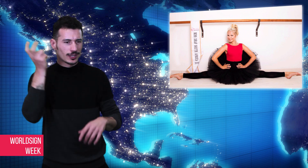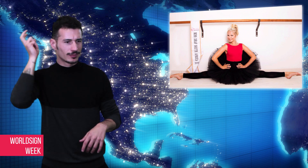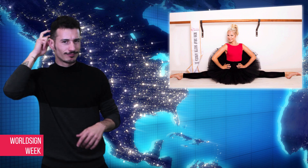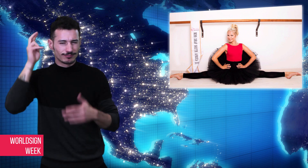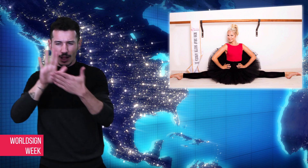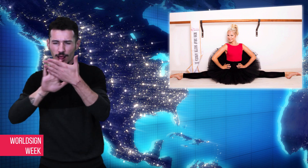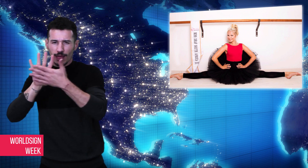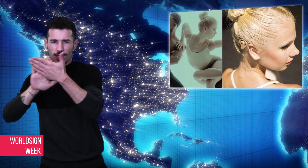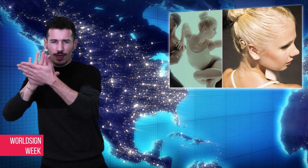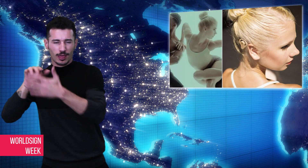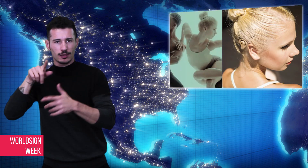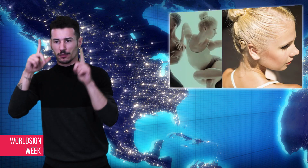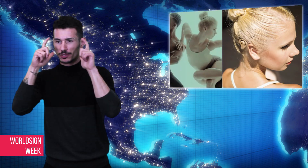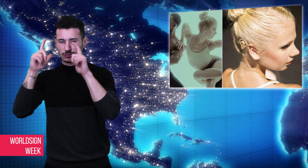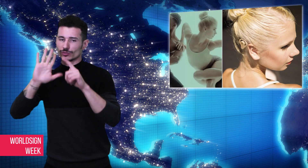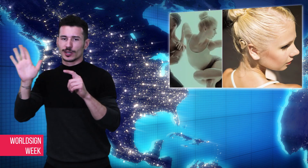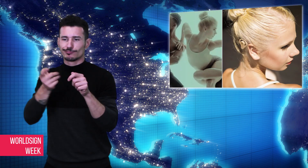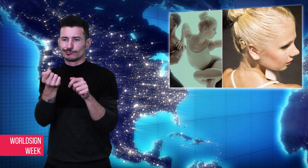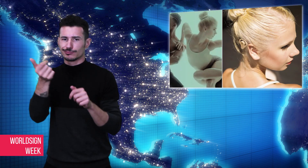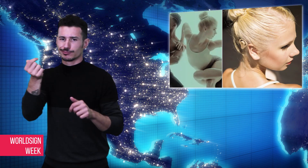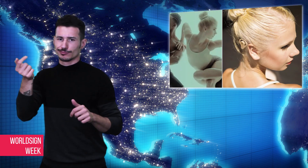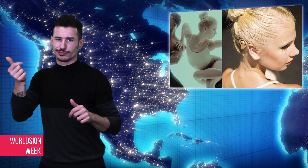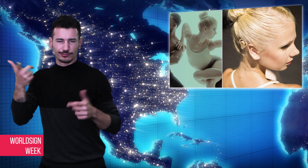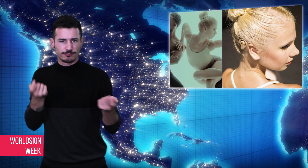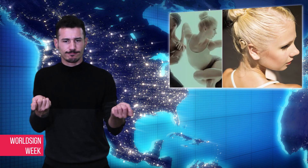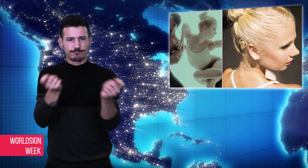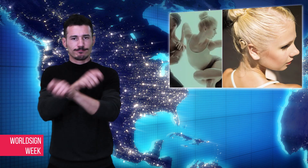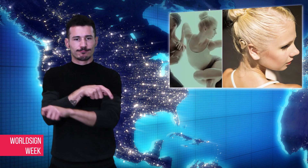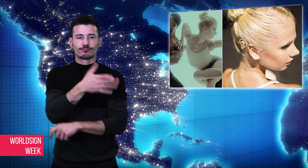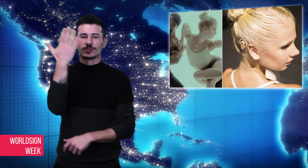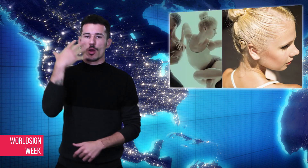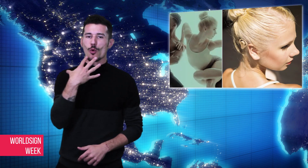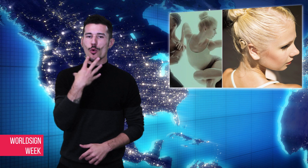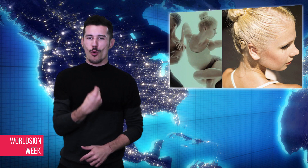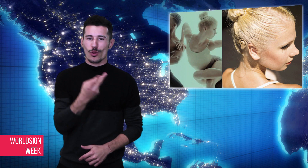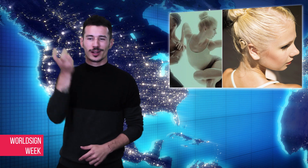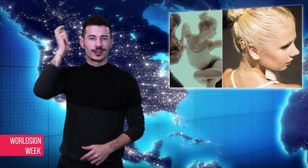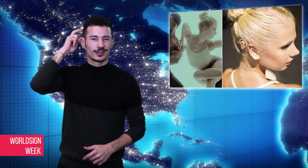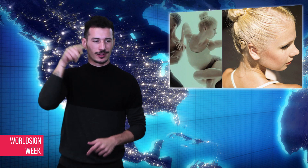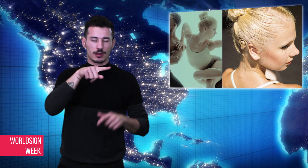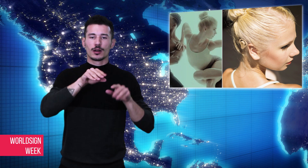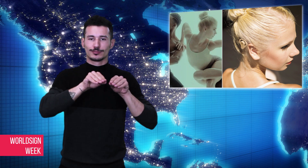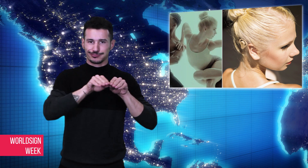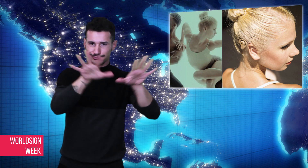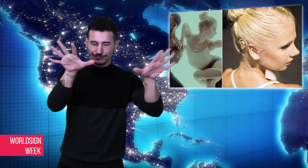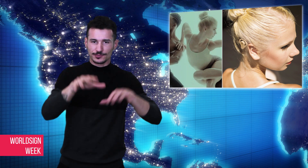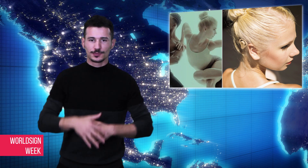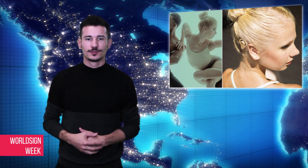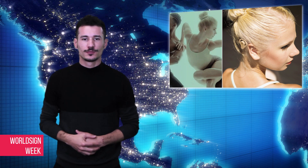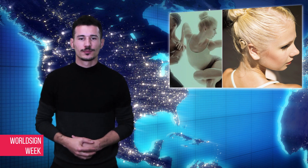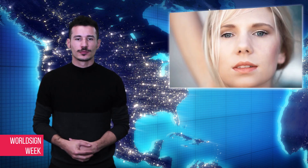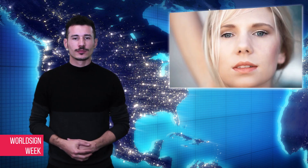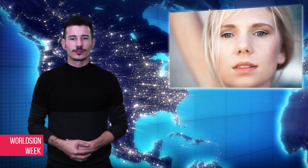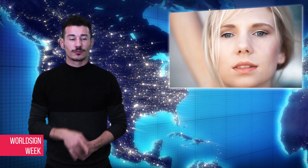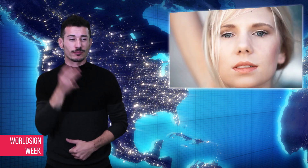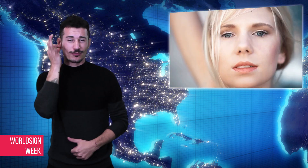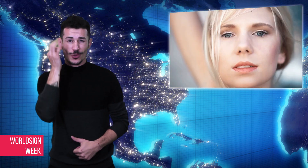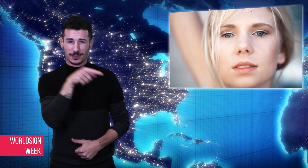replaced those commercials with original commercials that shows her